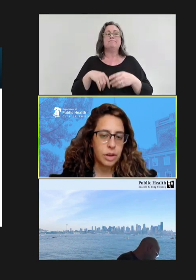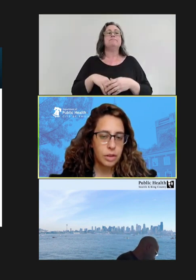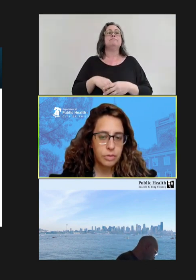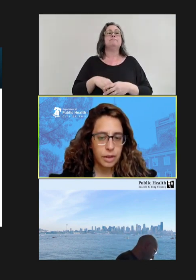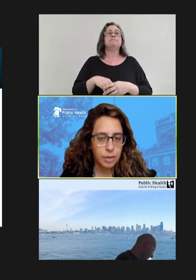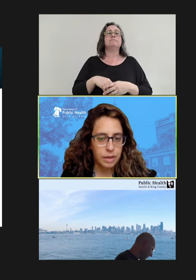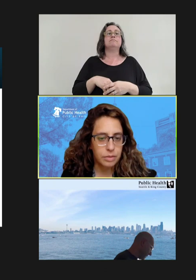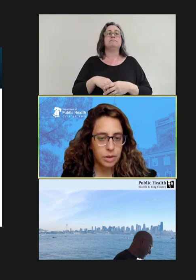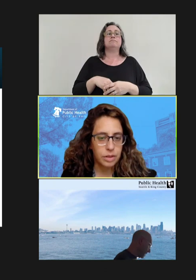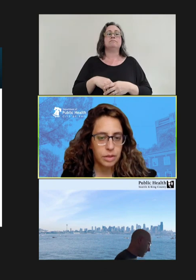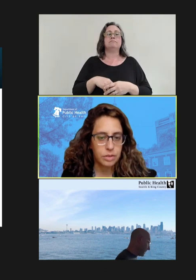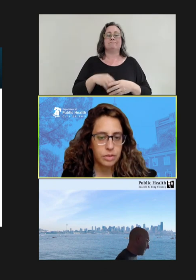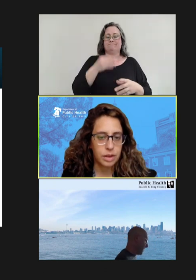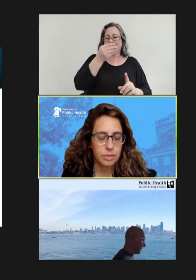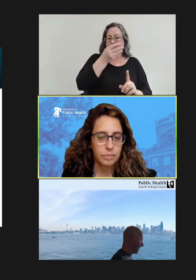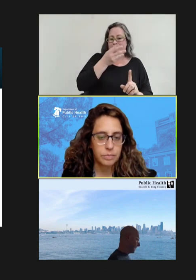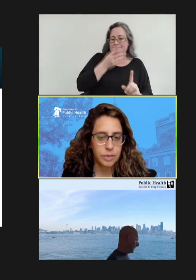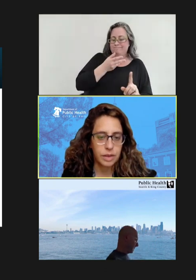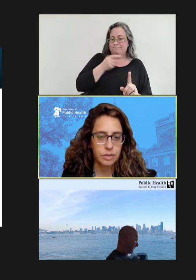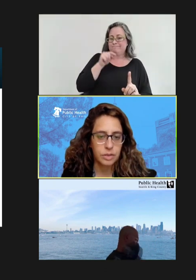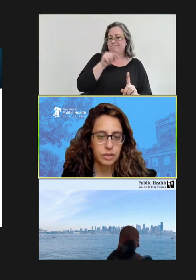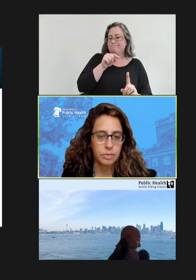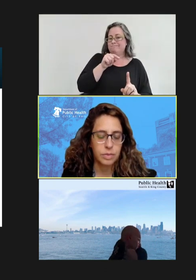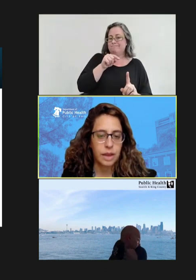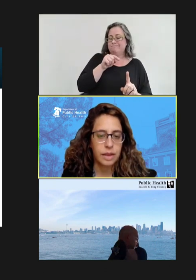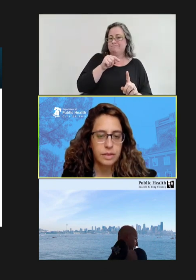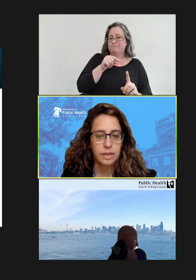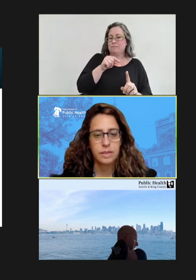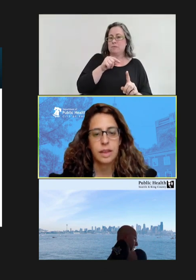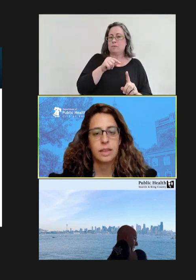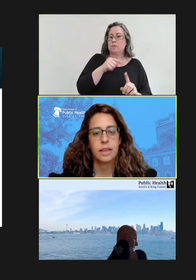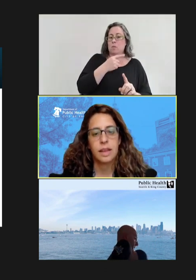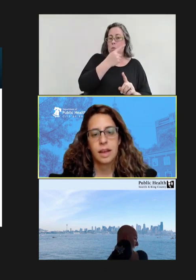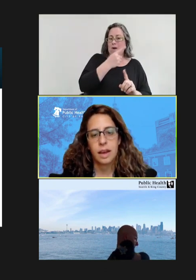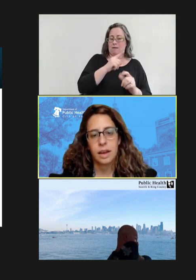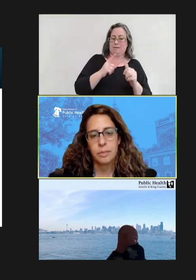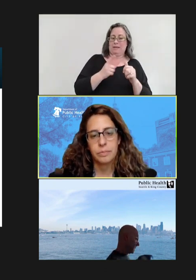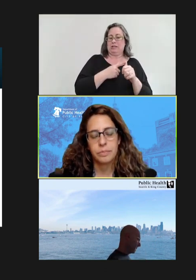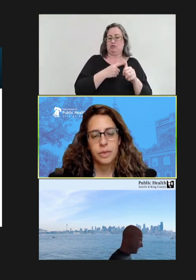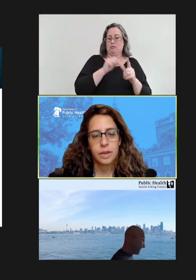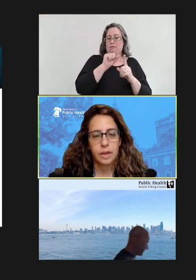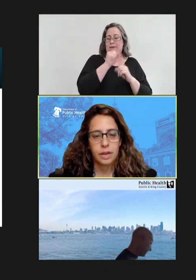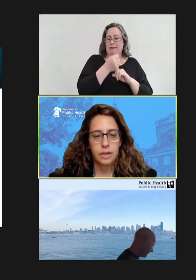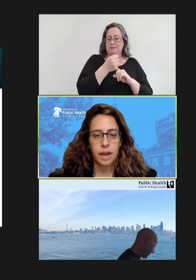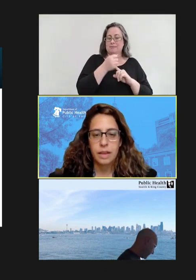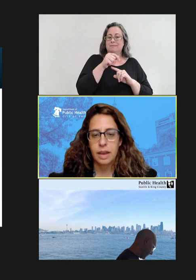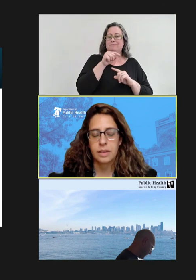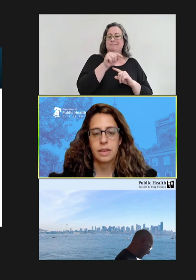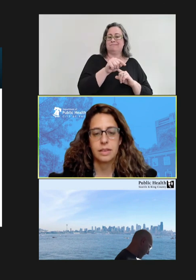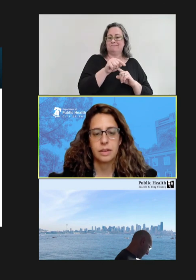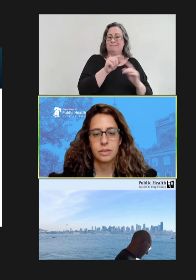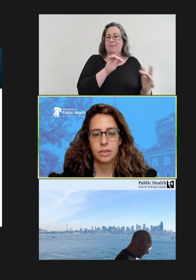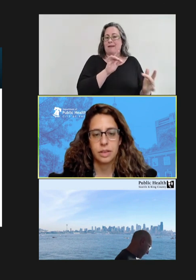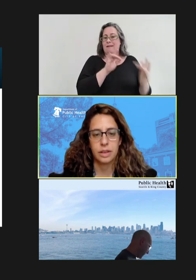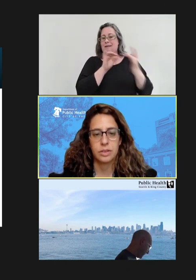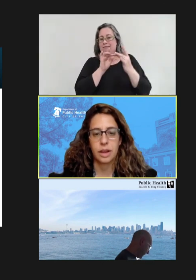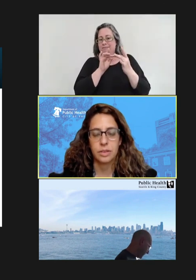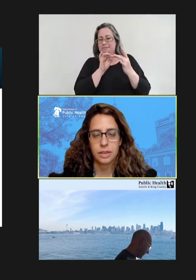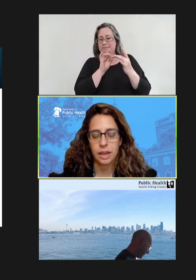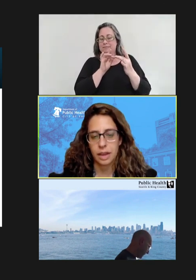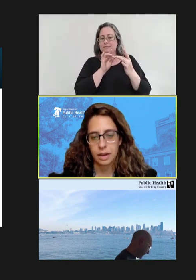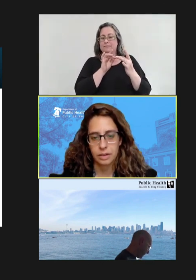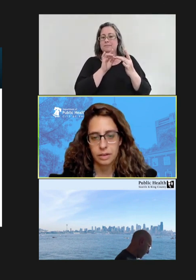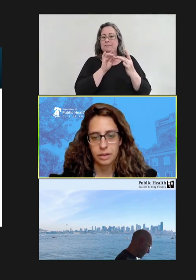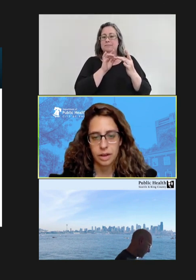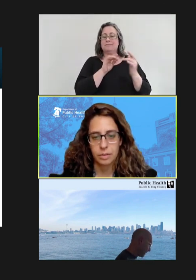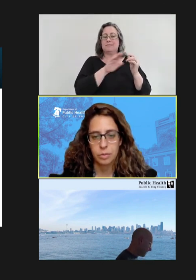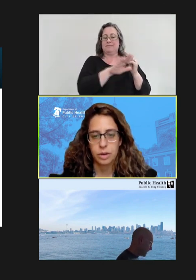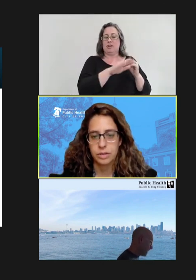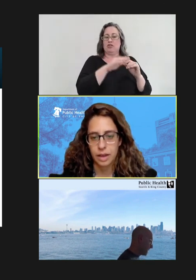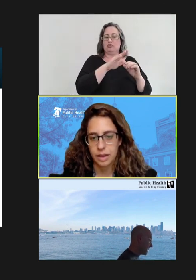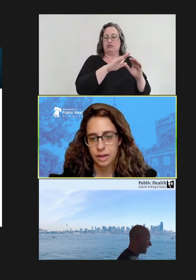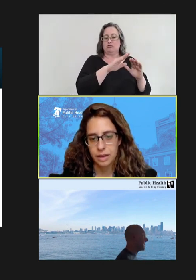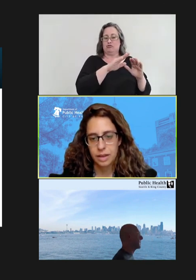notified by one of those initial cases that contacts that the child's daycare were sick.